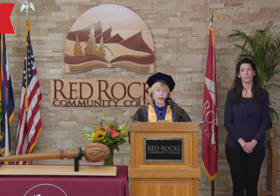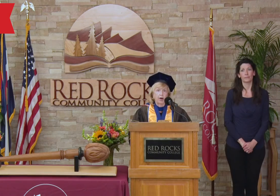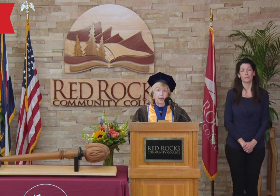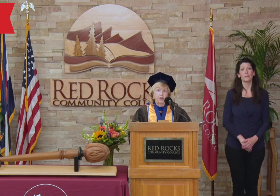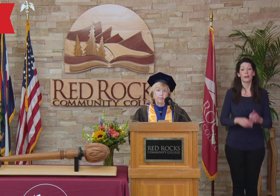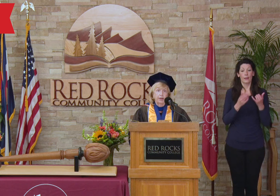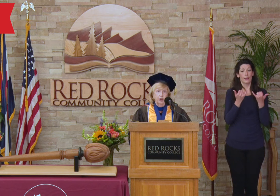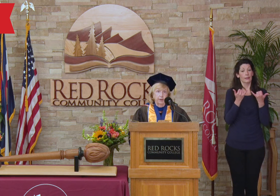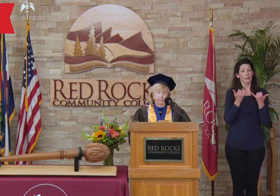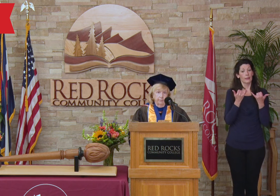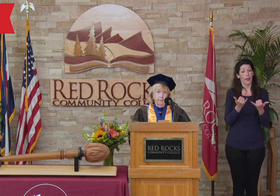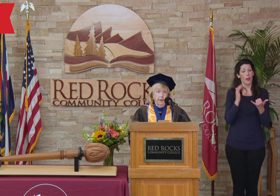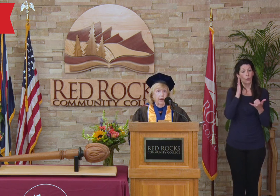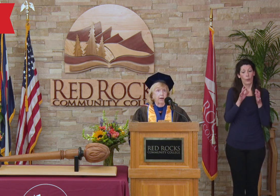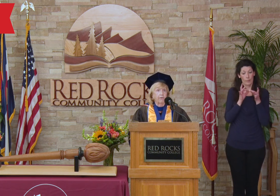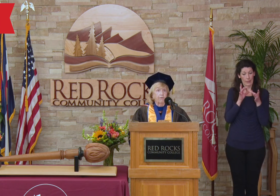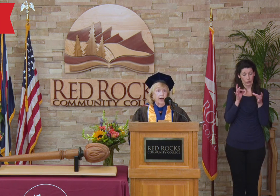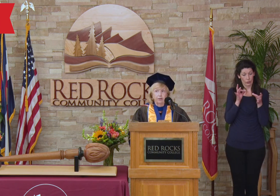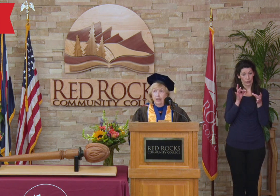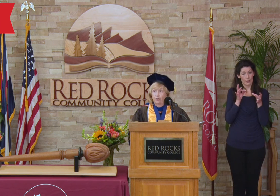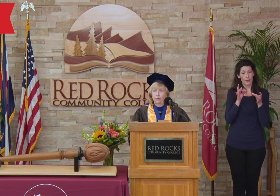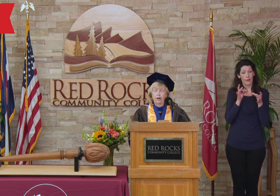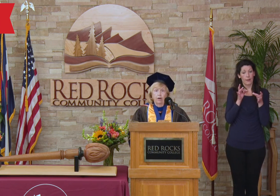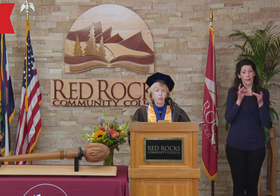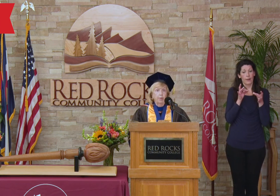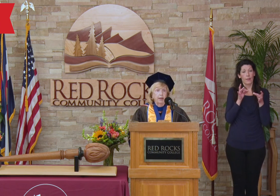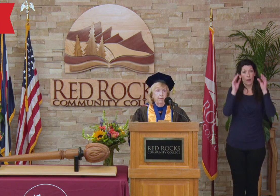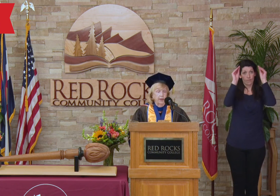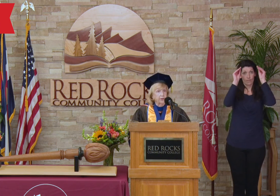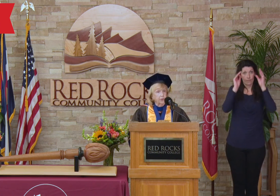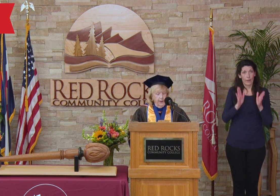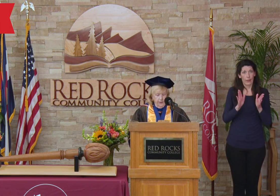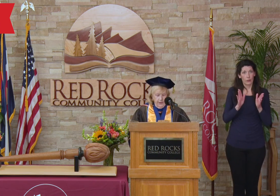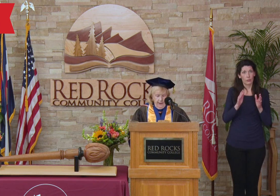[Dr. Michele Haney] Now I would like to mention faculty who will be leaving us as well as staff.